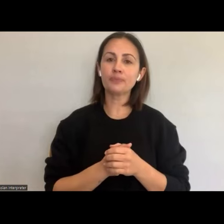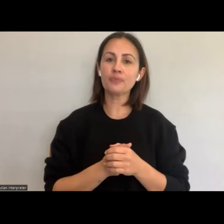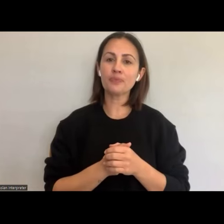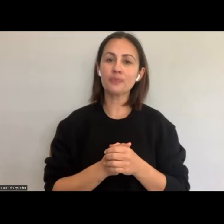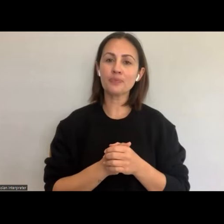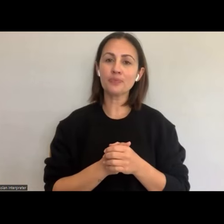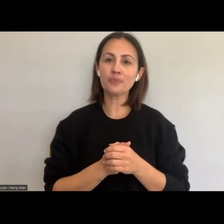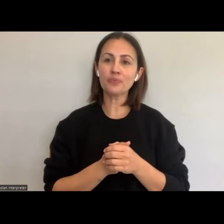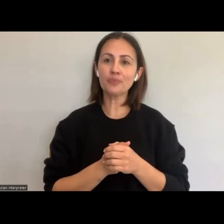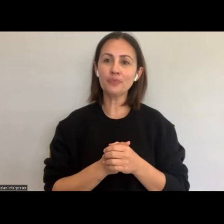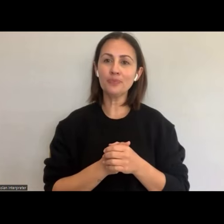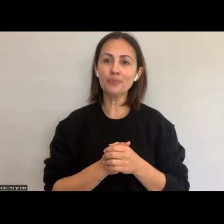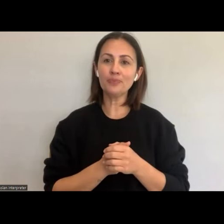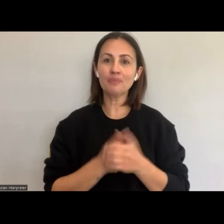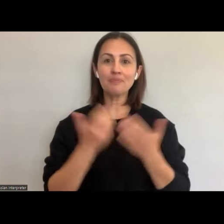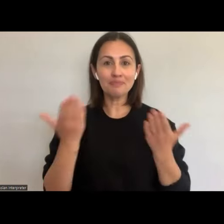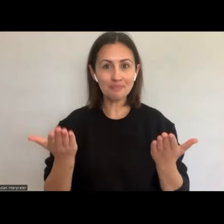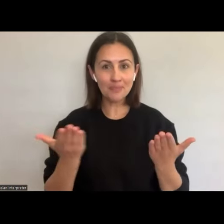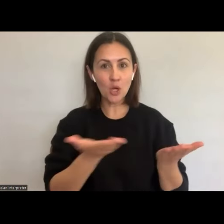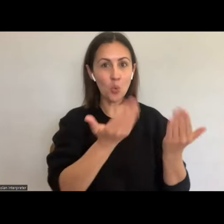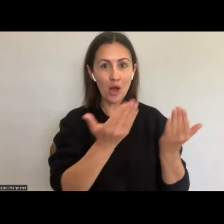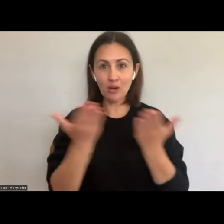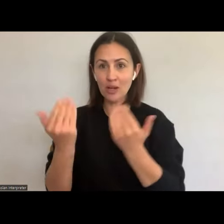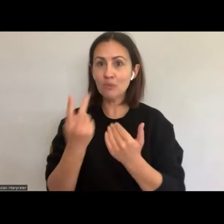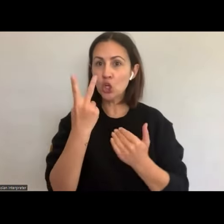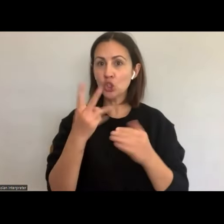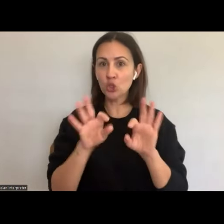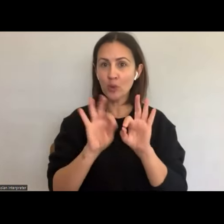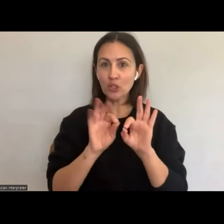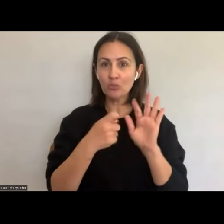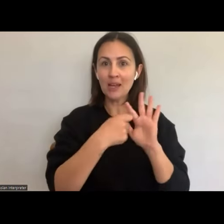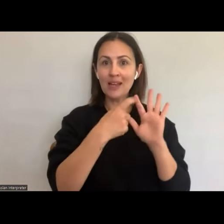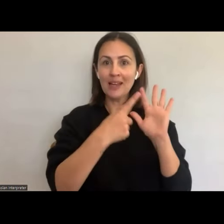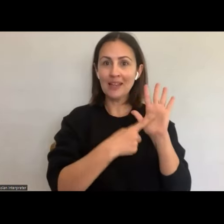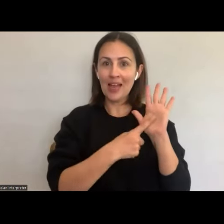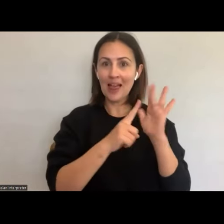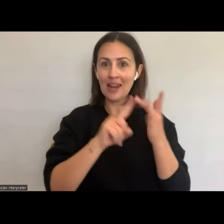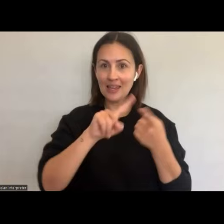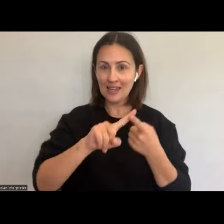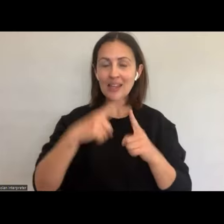A warm welcome to Kelly and Allie from Auslan Services. They'll be providing